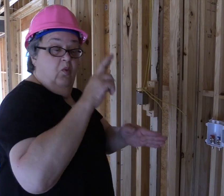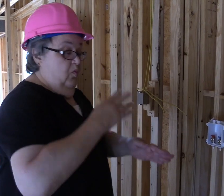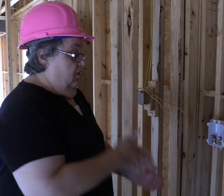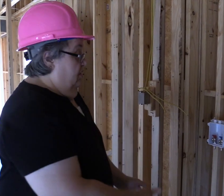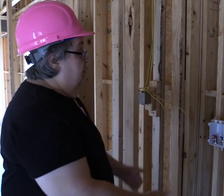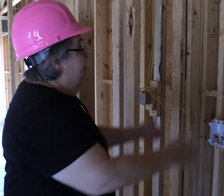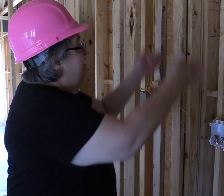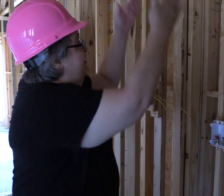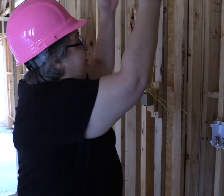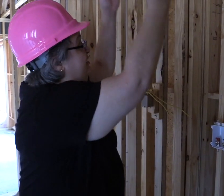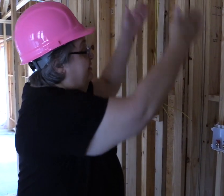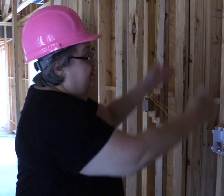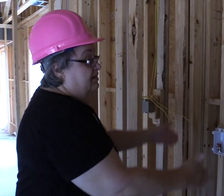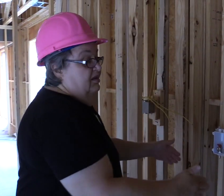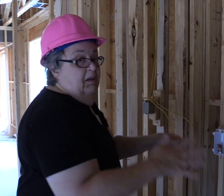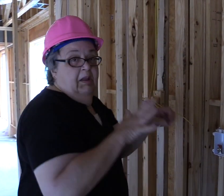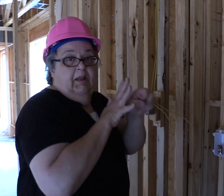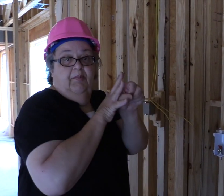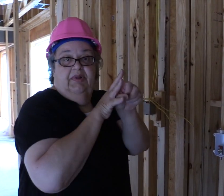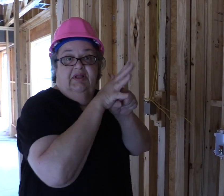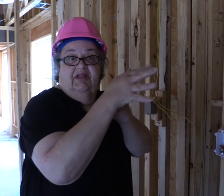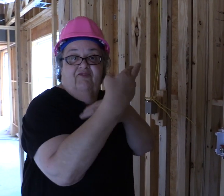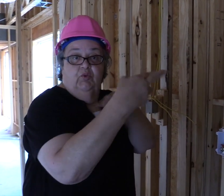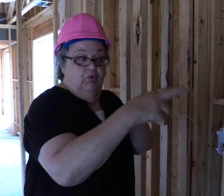If stackable machines, you have more room for storage.